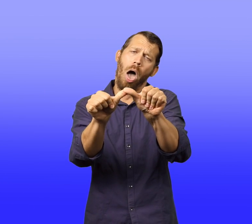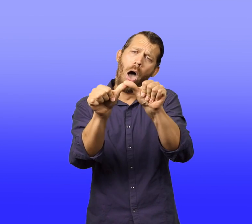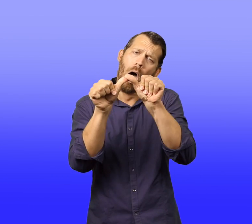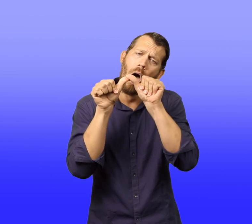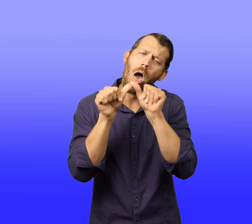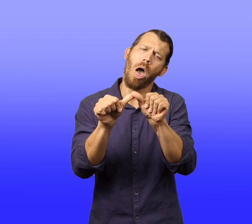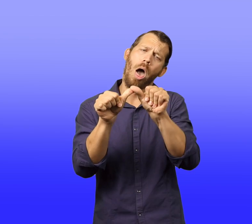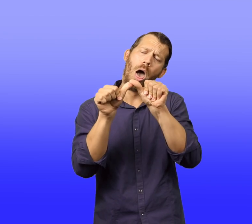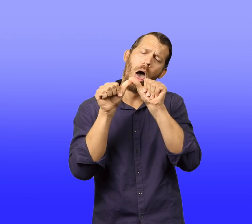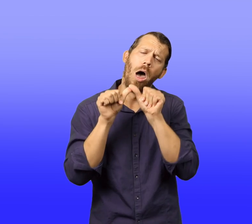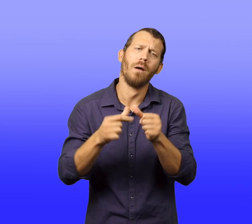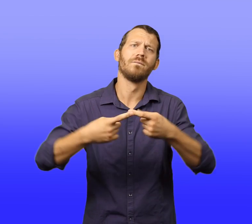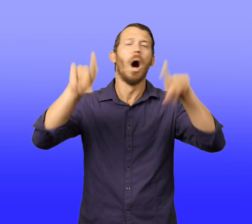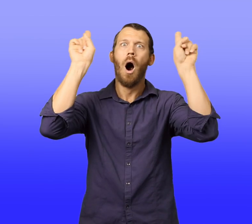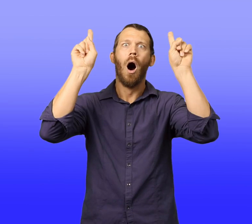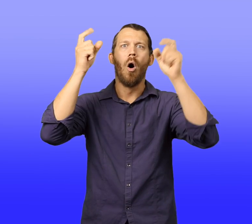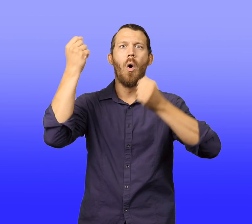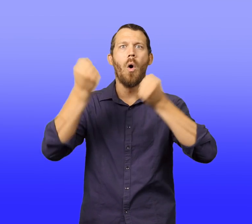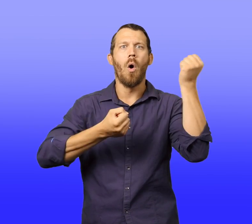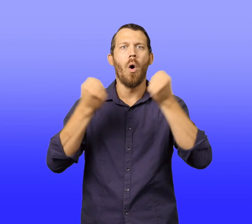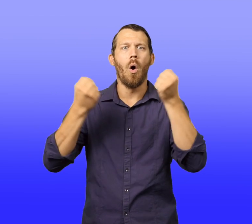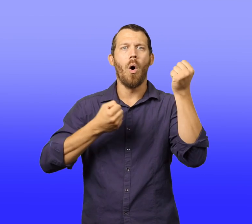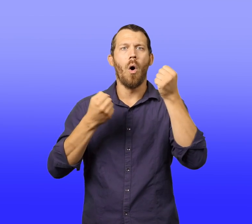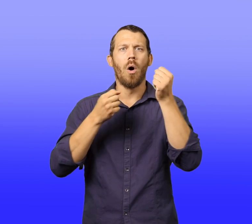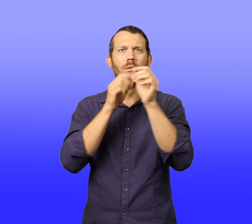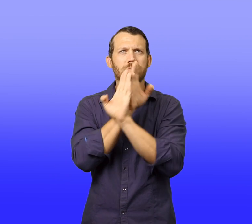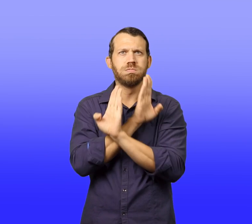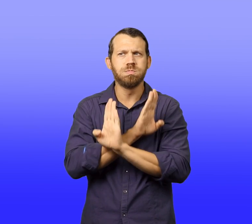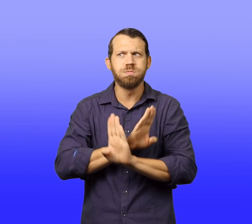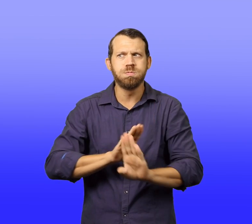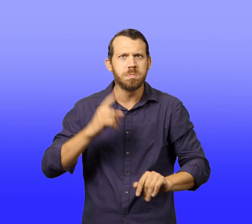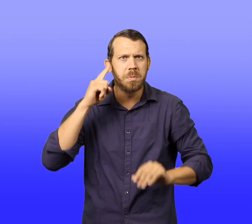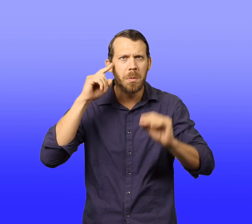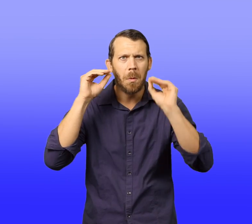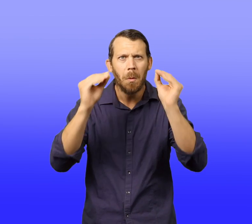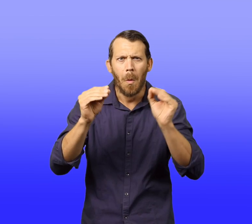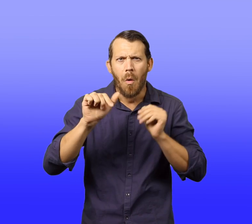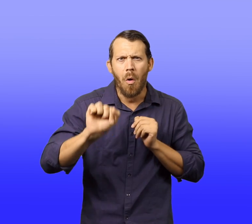as their drivers and Walter went to sleep.